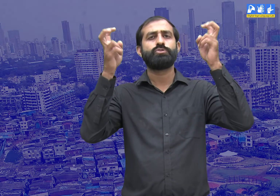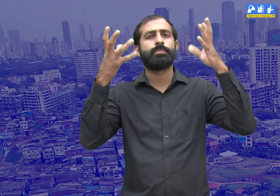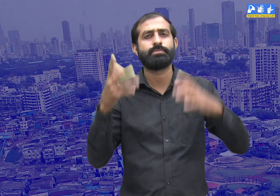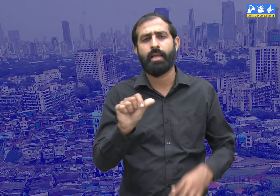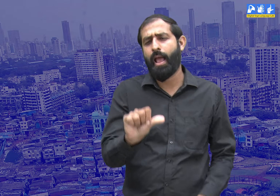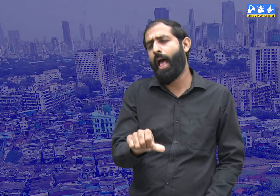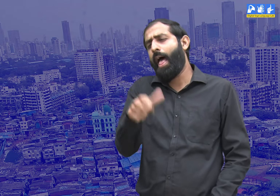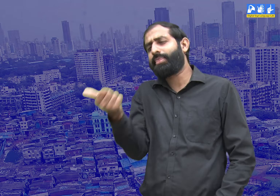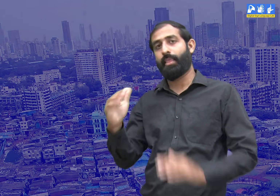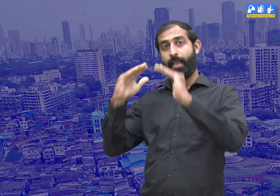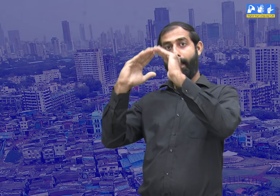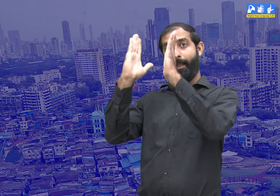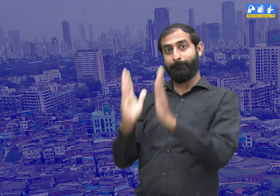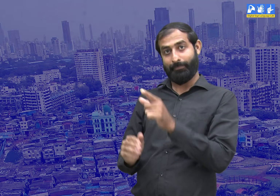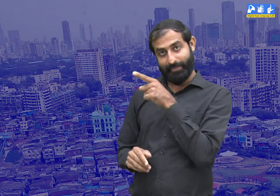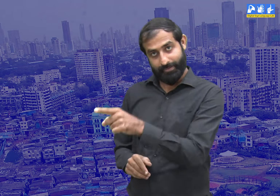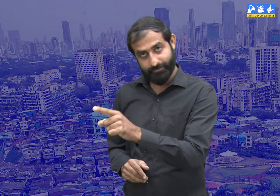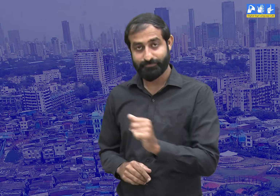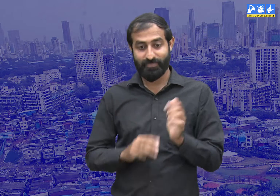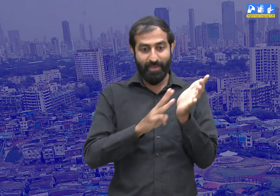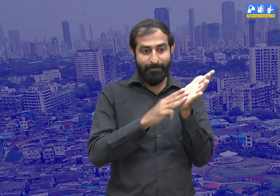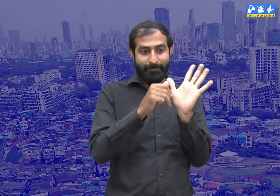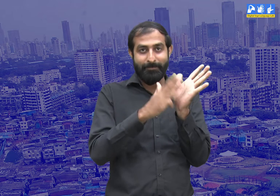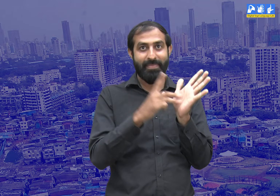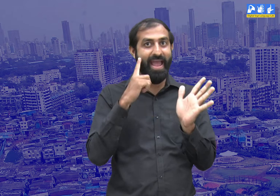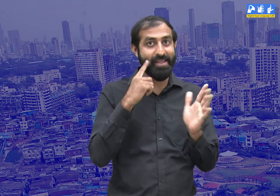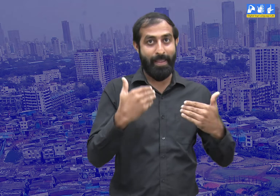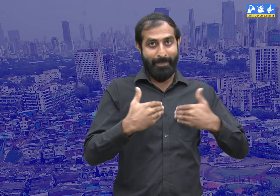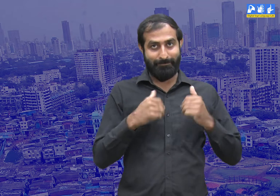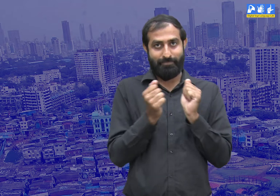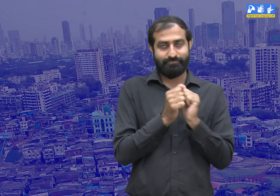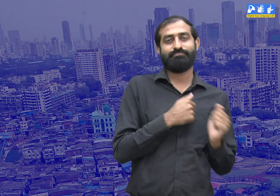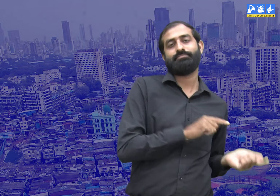The topic is ''Another house''